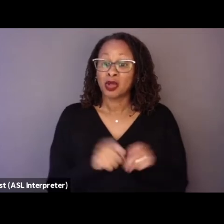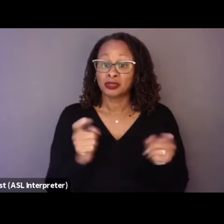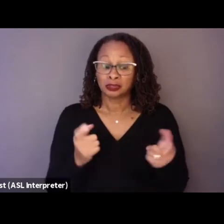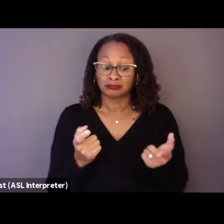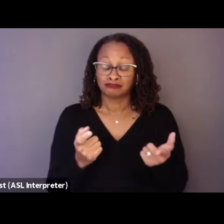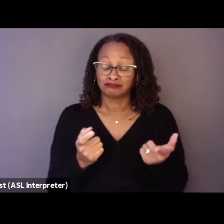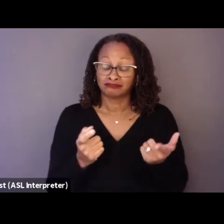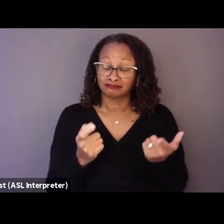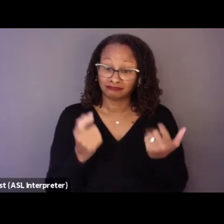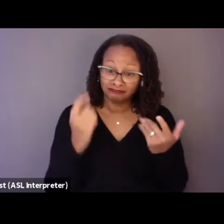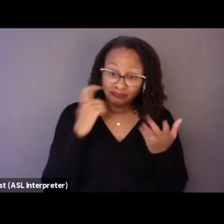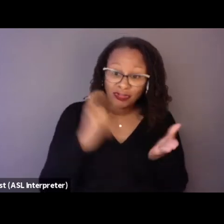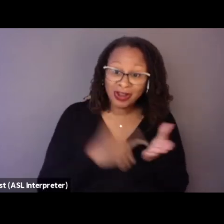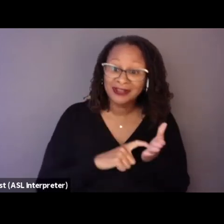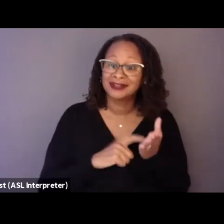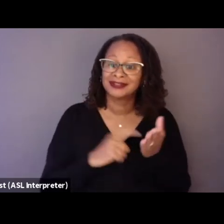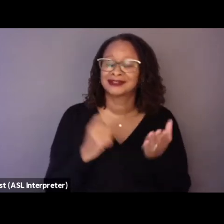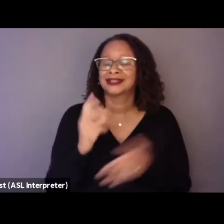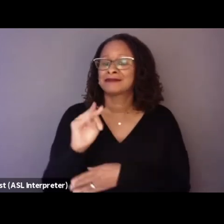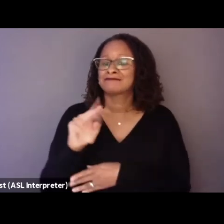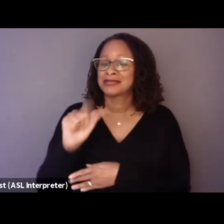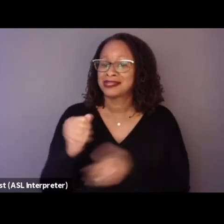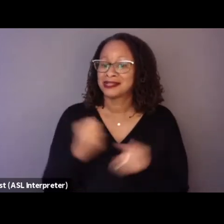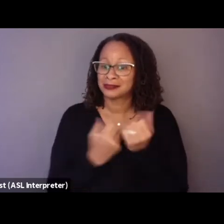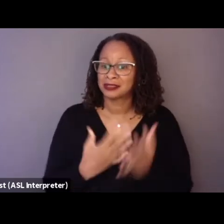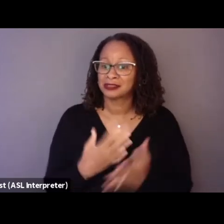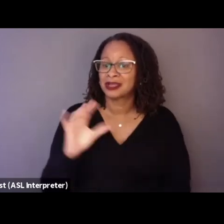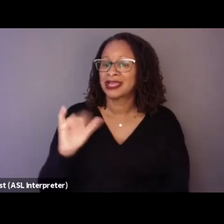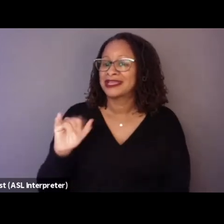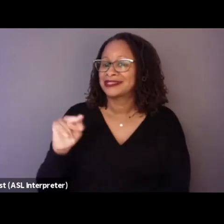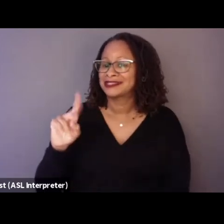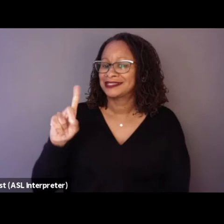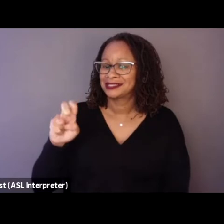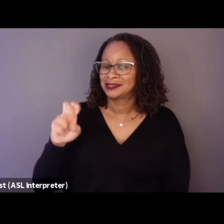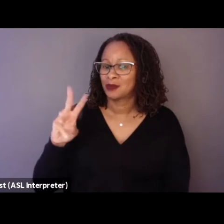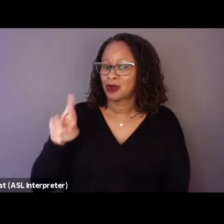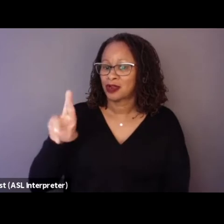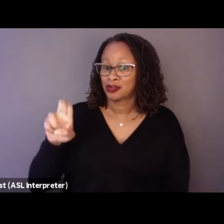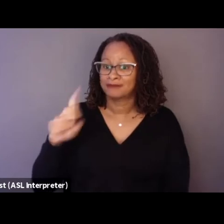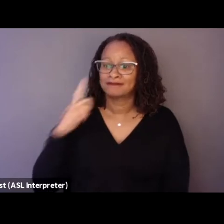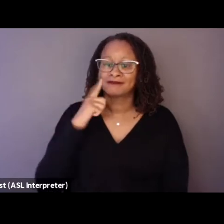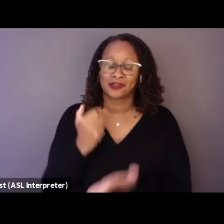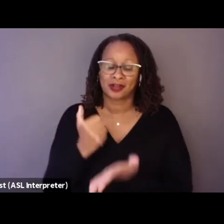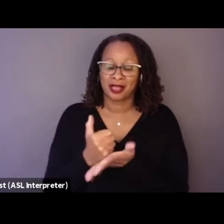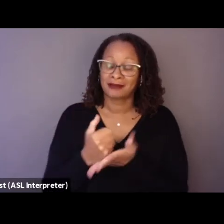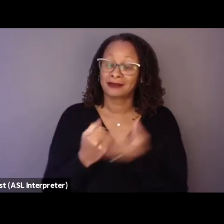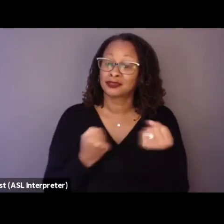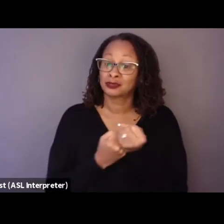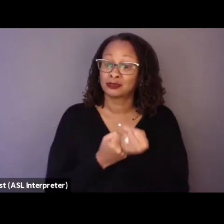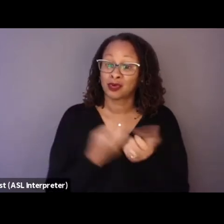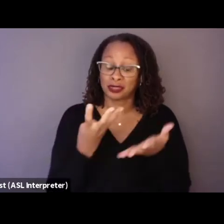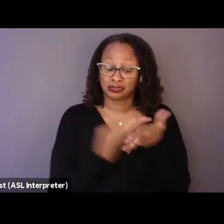to our media sponsor IndieWire, for helping support the screening series this fall.